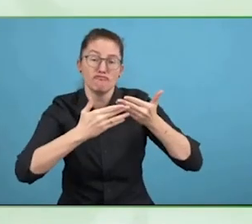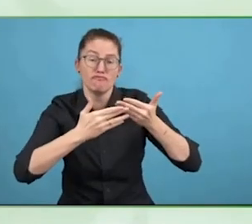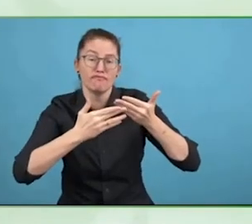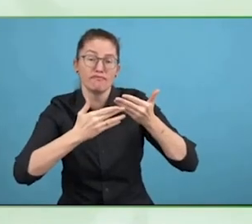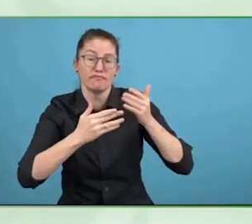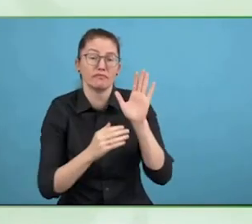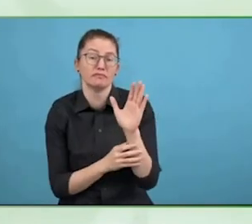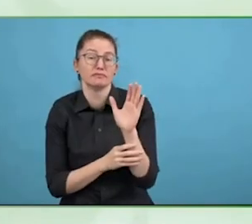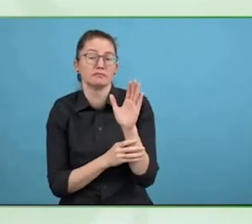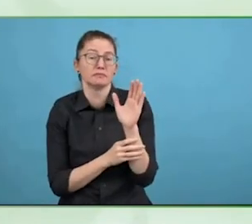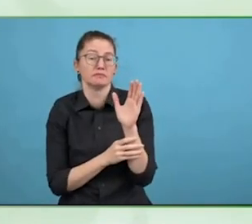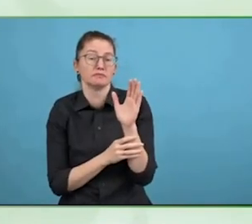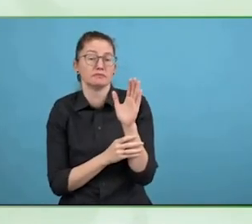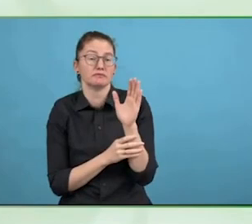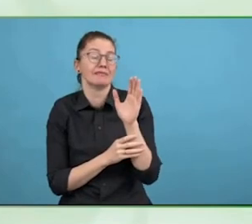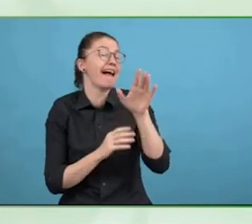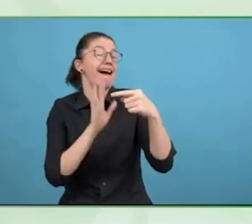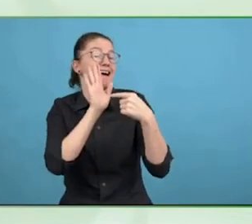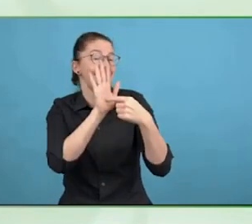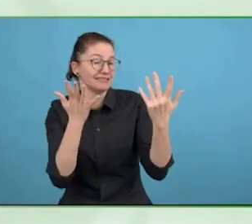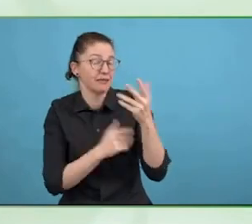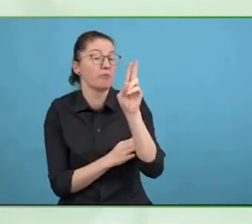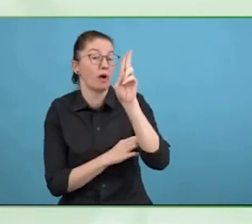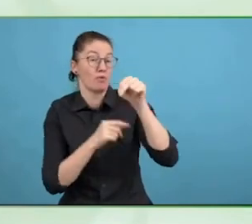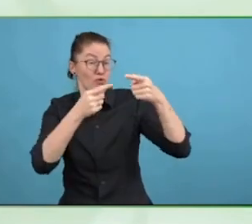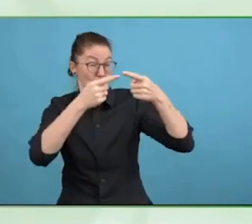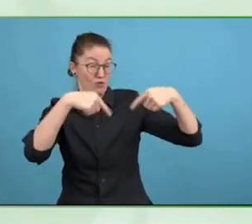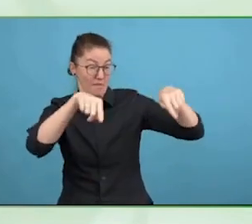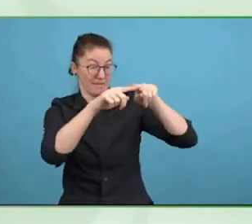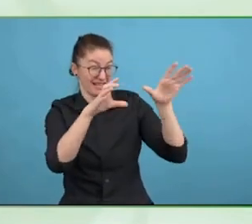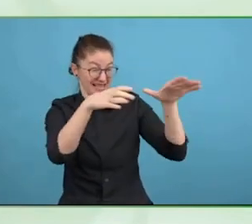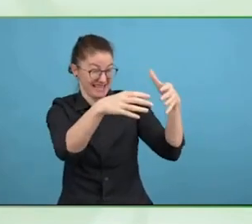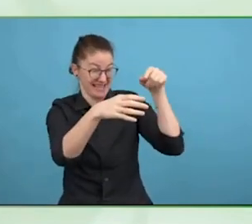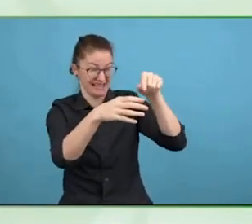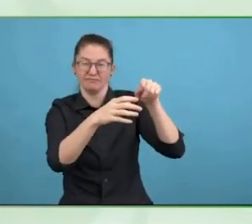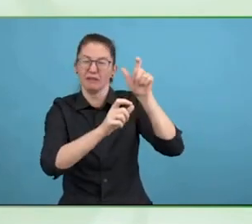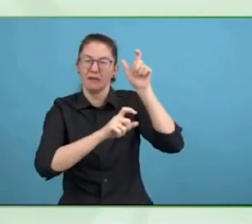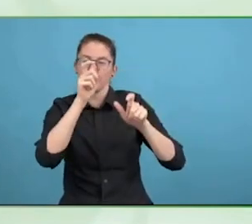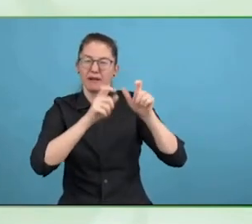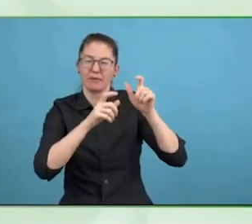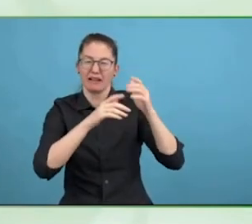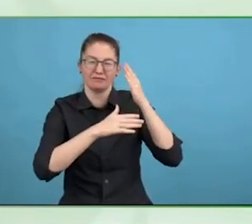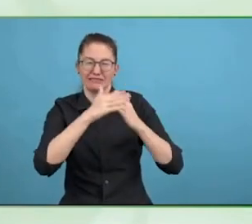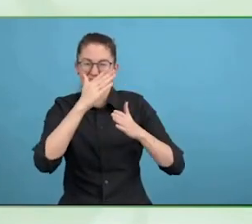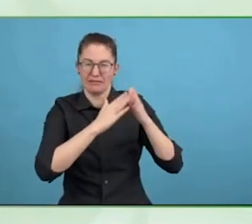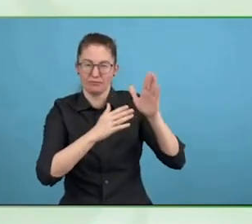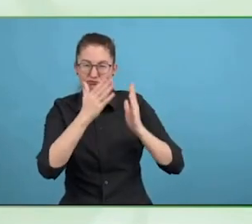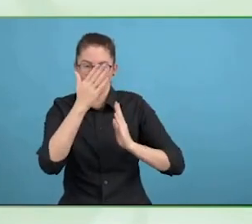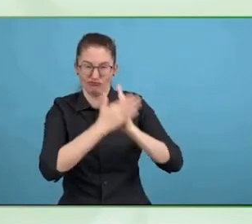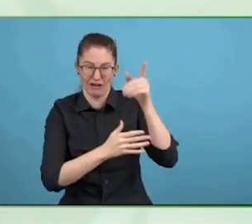the can people choose their carers, support givers, can people choose